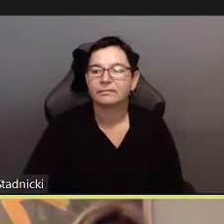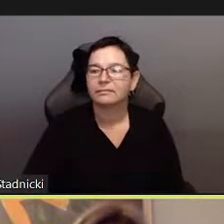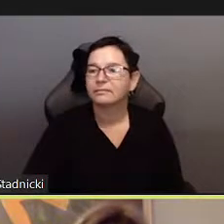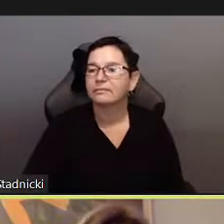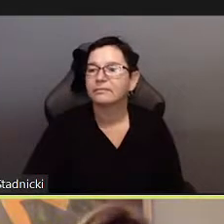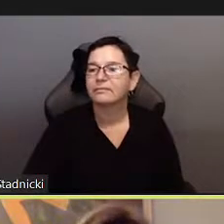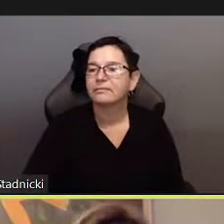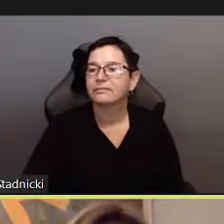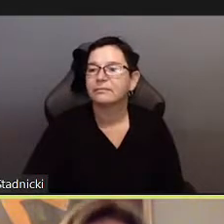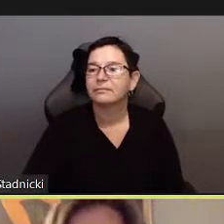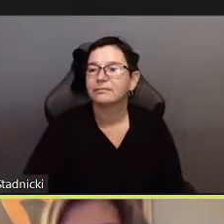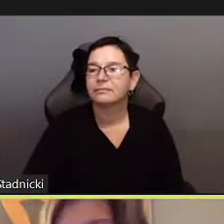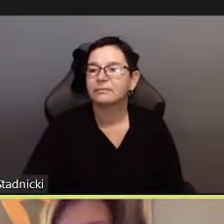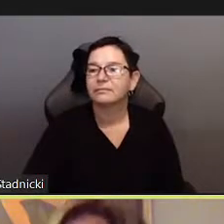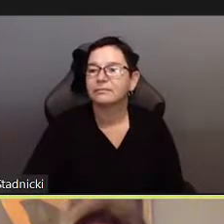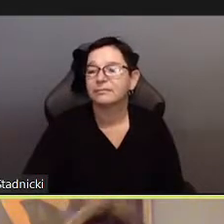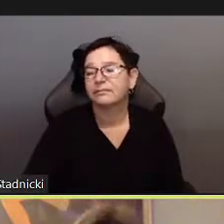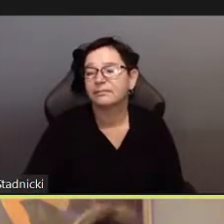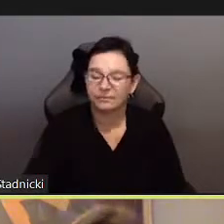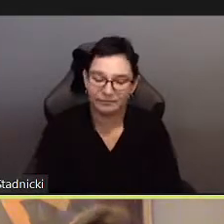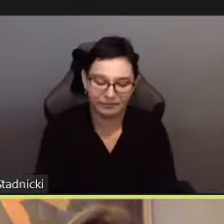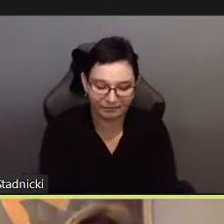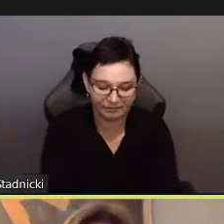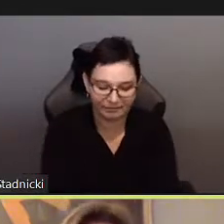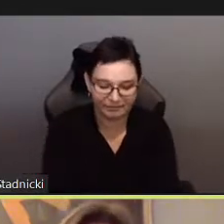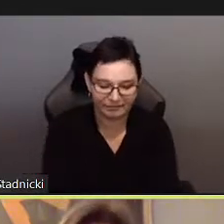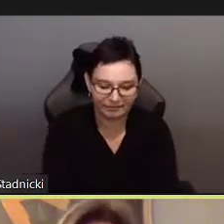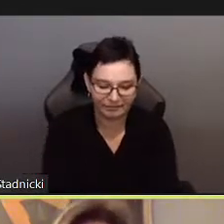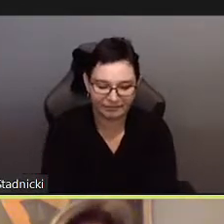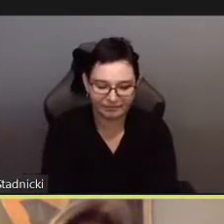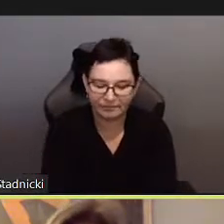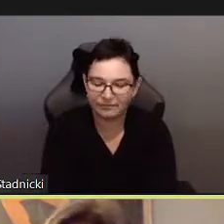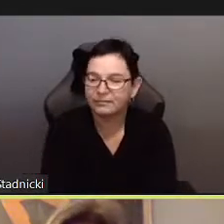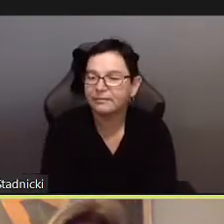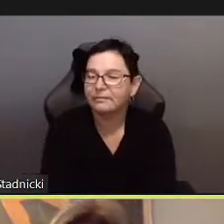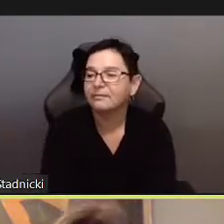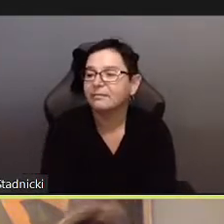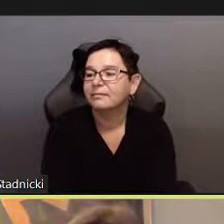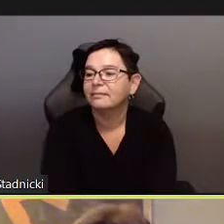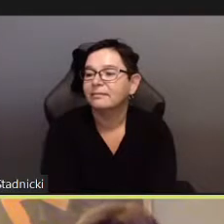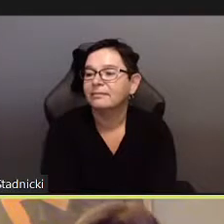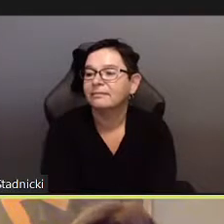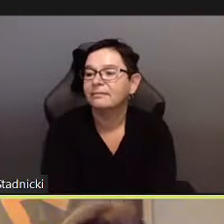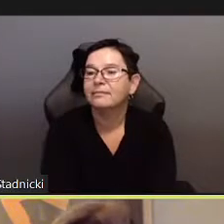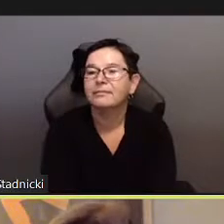My pronouns are she and her or the finish hand.